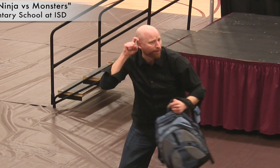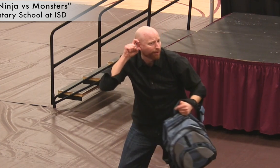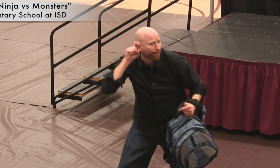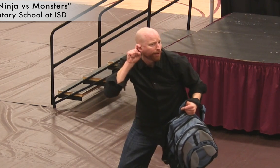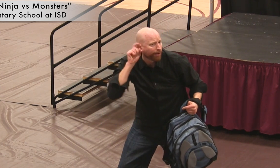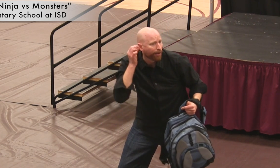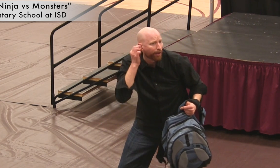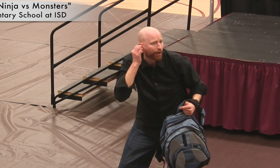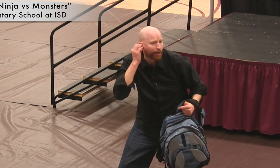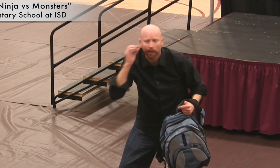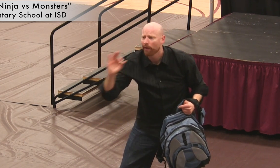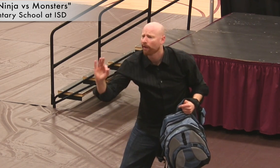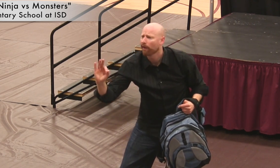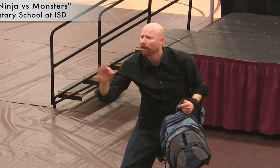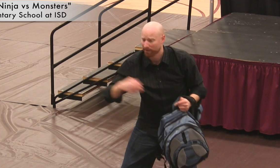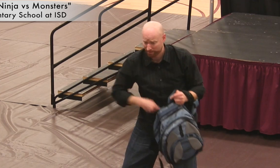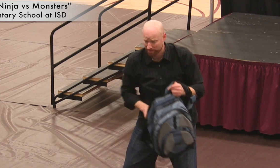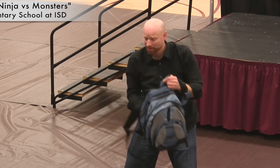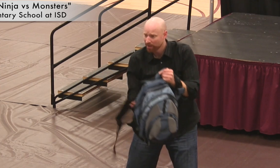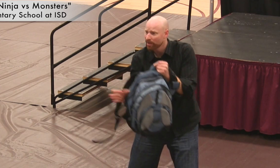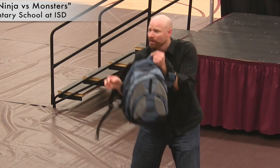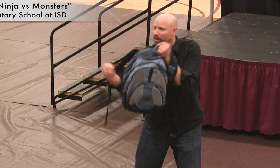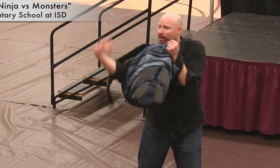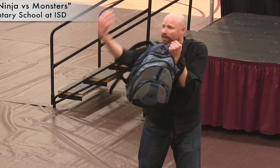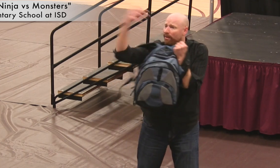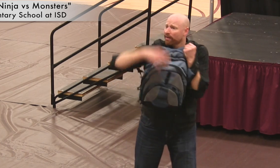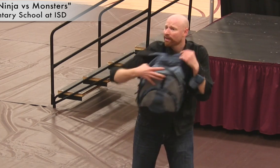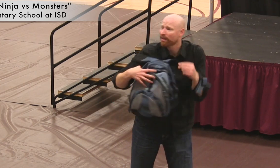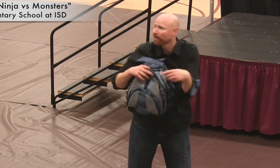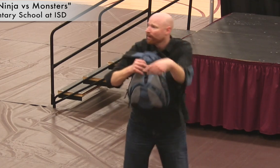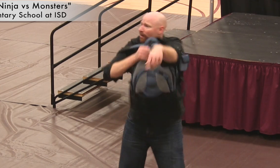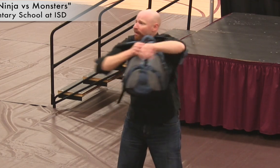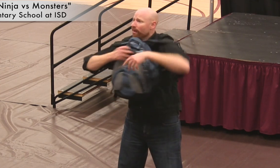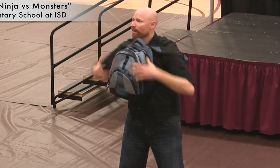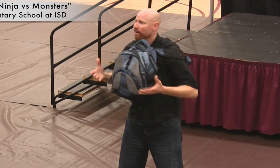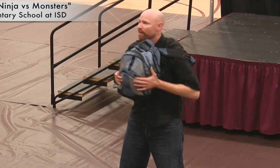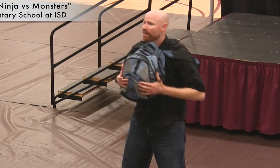This isn’t like the little hearing aids y’all have these days; kids were walking around